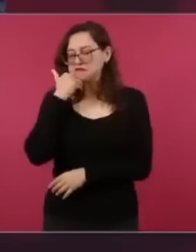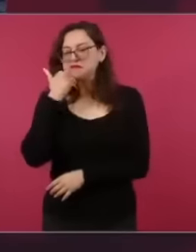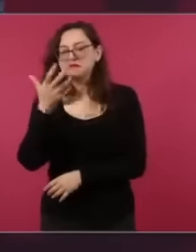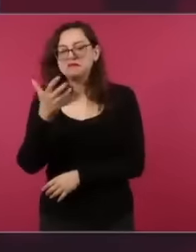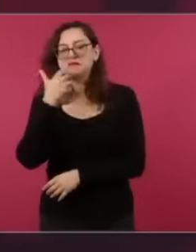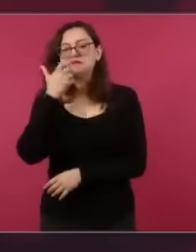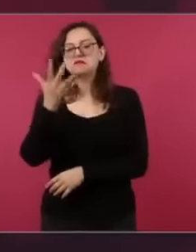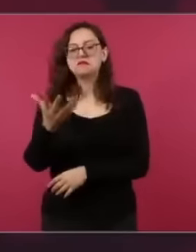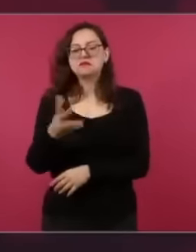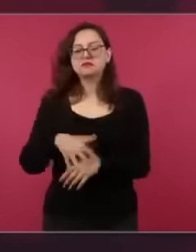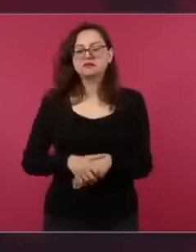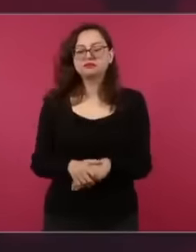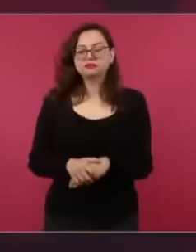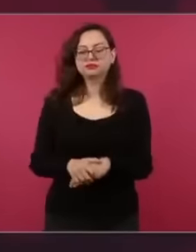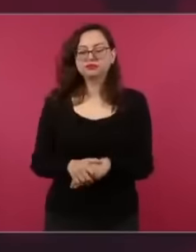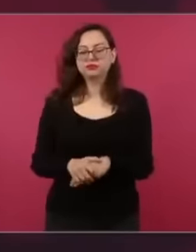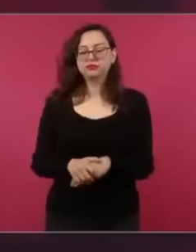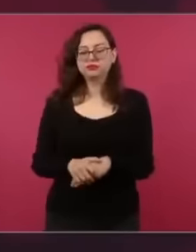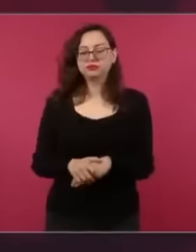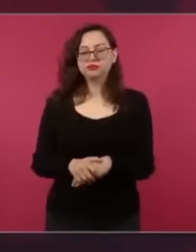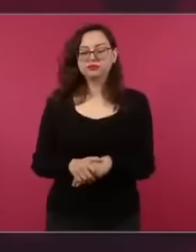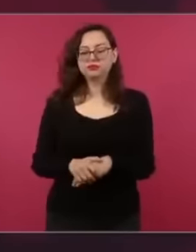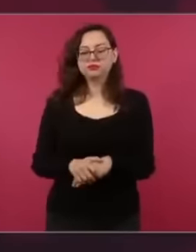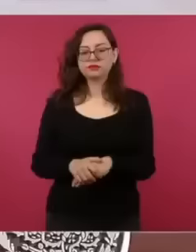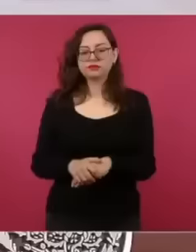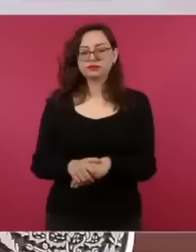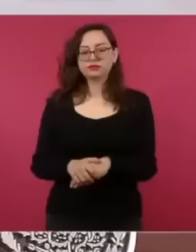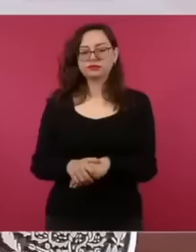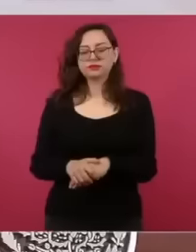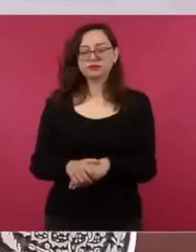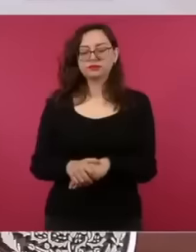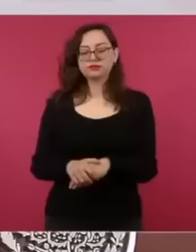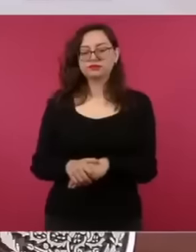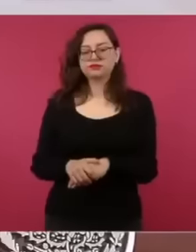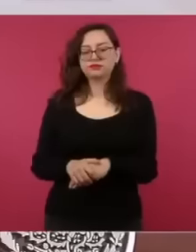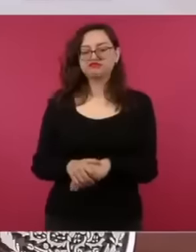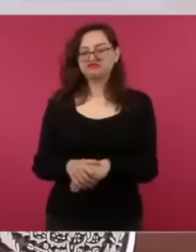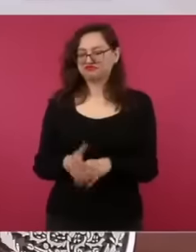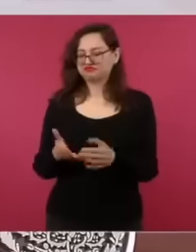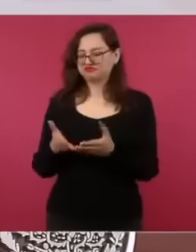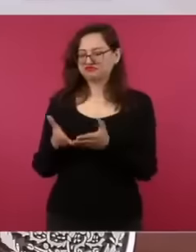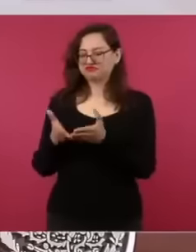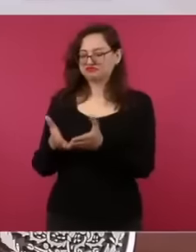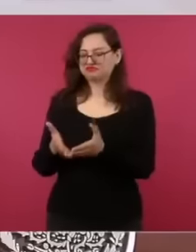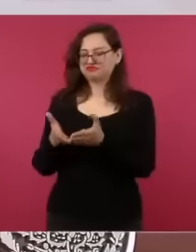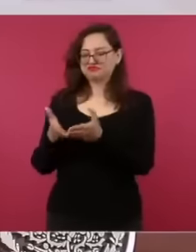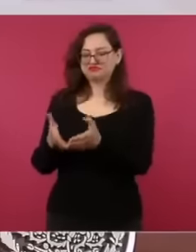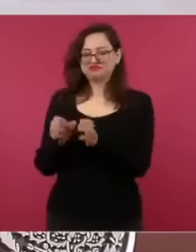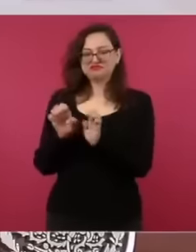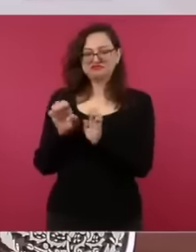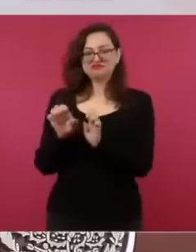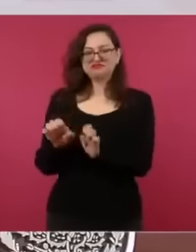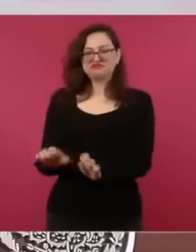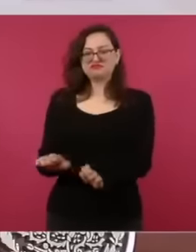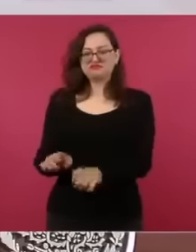a yacht and a